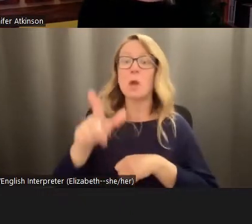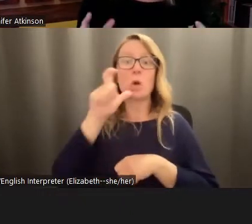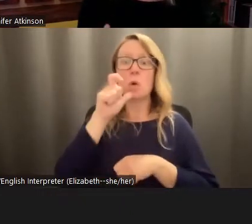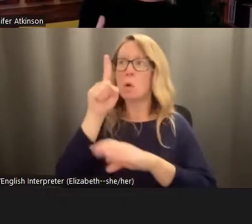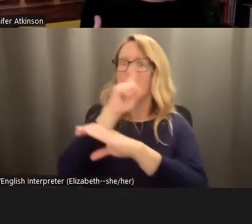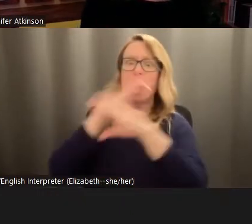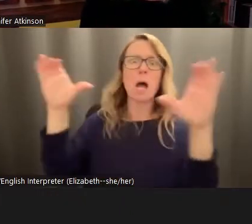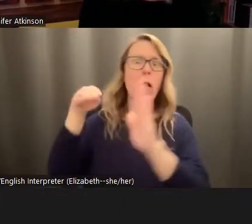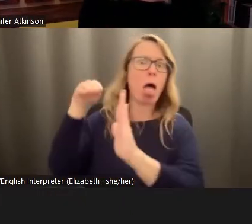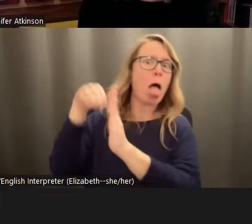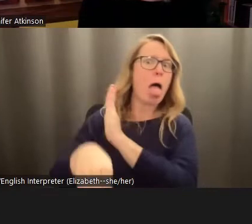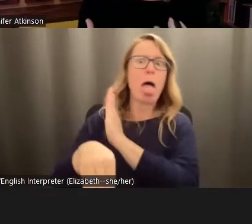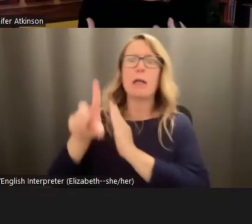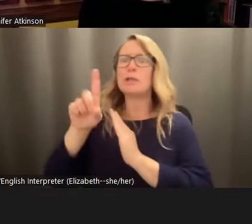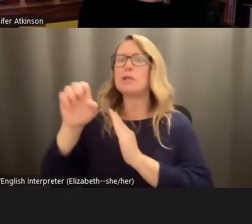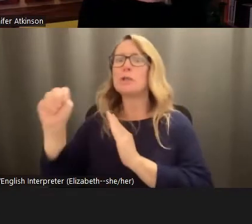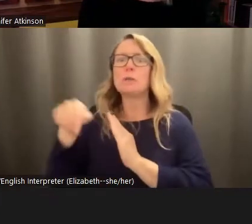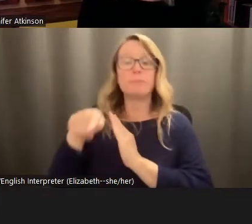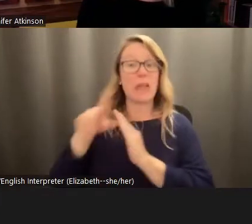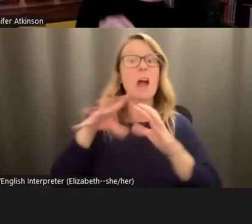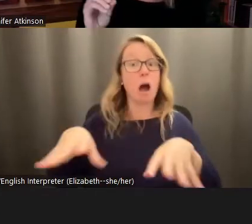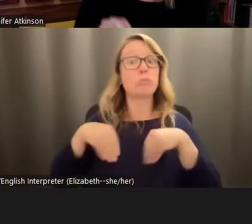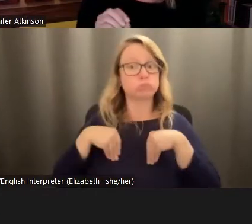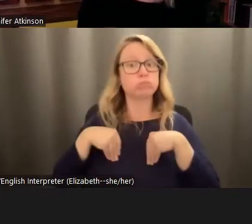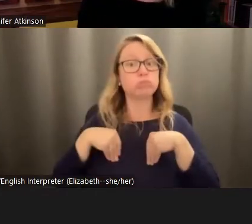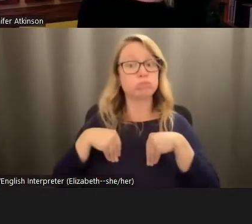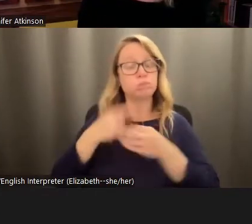do acknowledge and embrace grief. But they misunderstand it